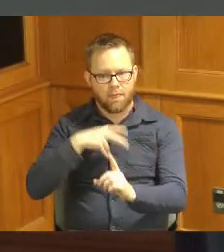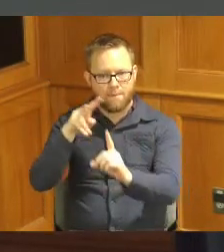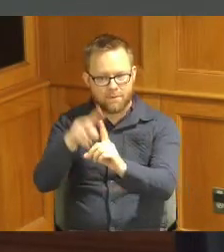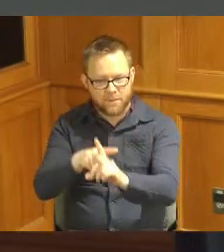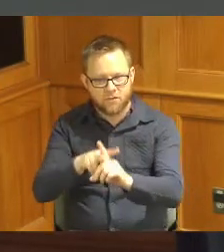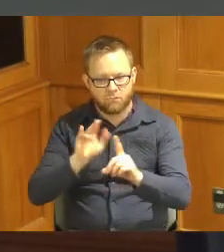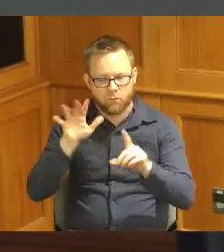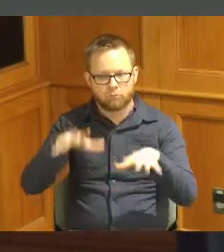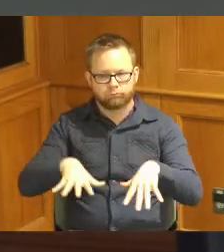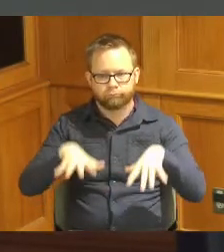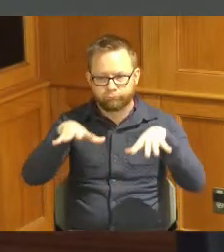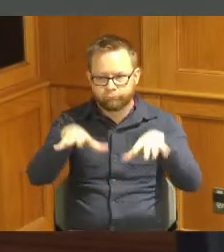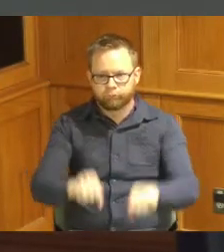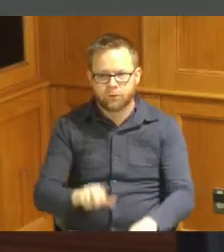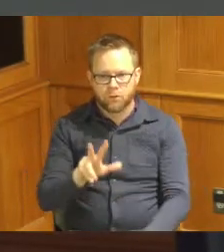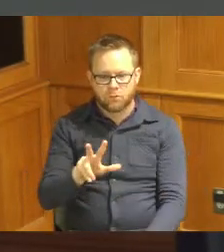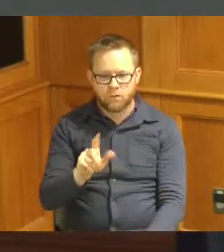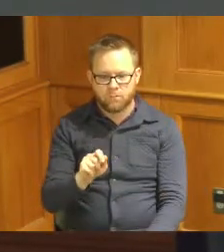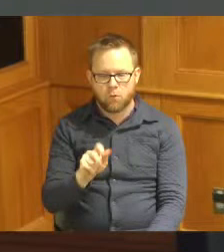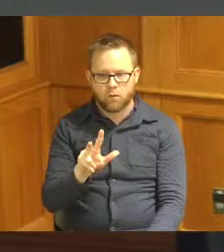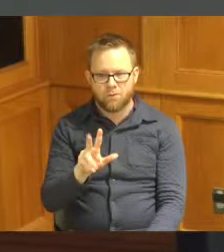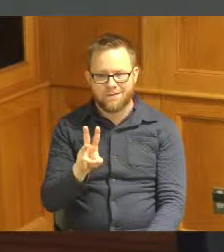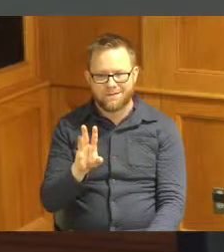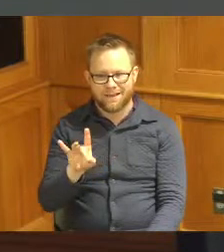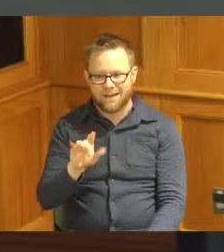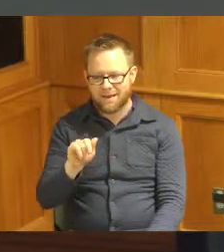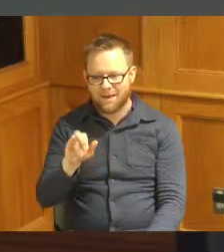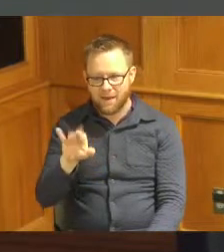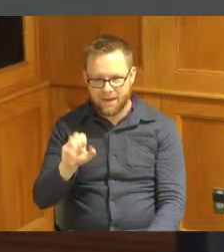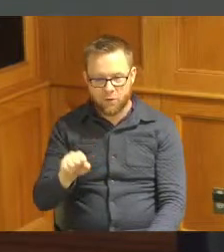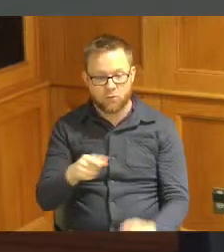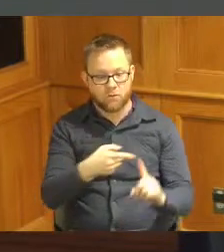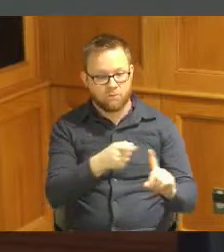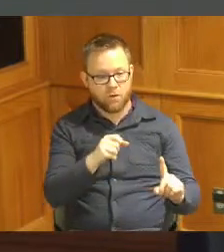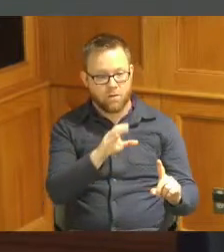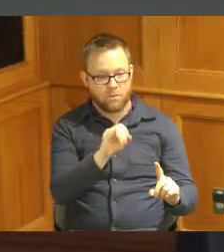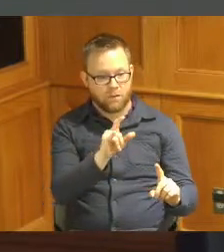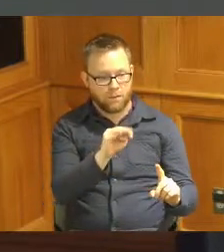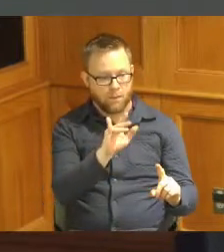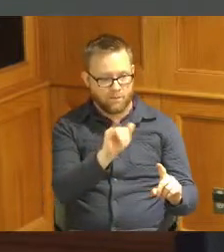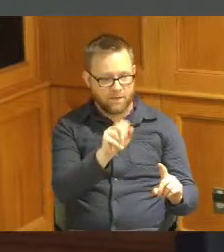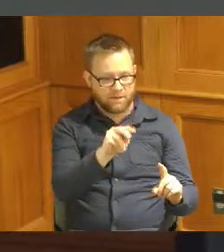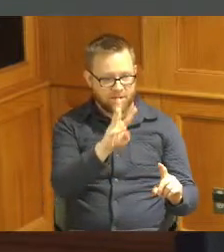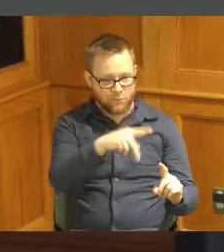Acres from Columbia Township to the city of city of the village of Indian Hill this was